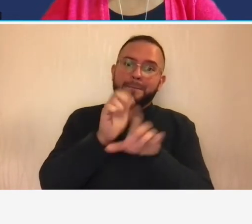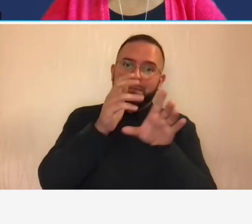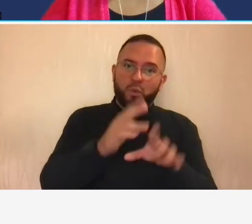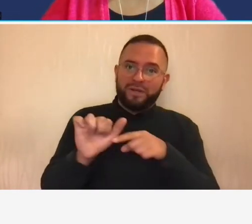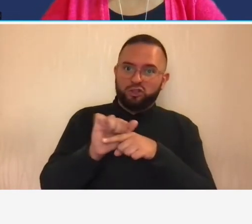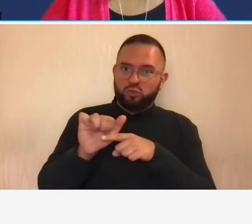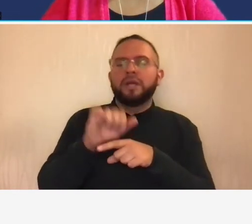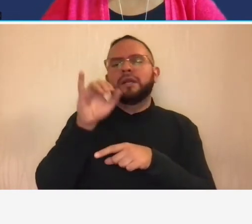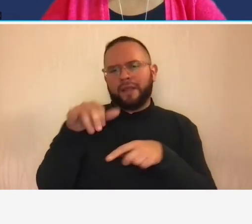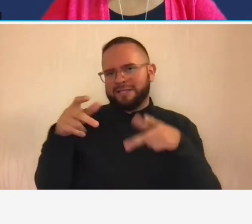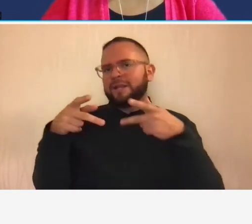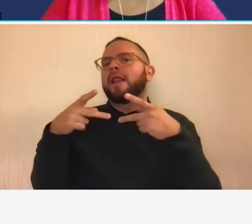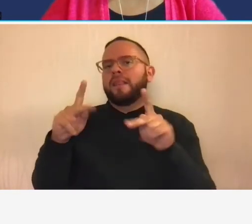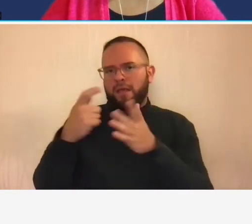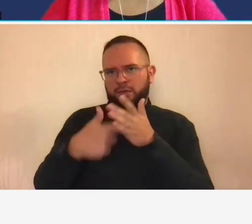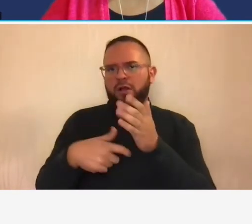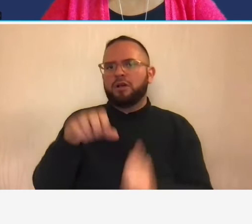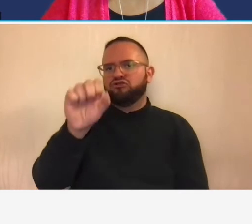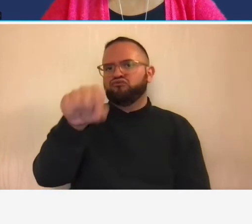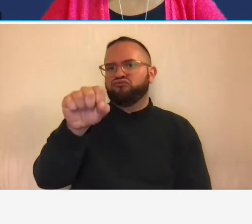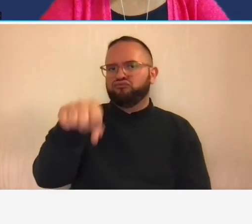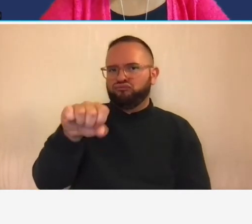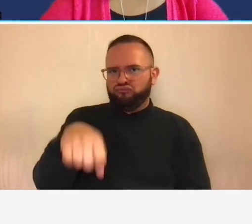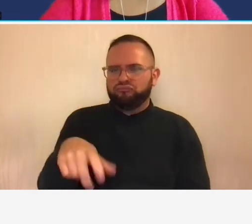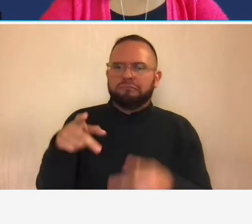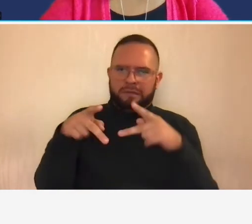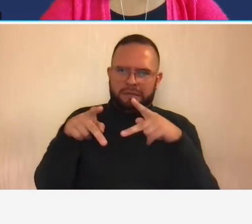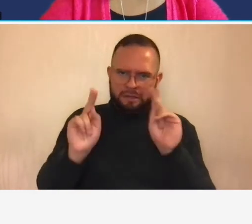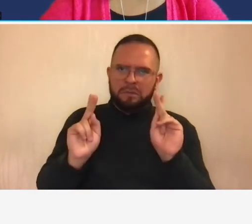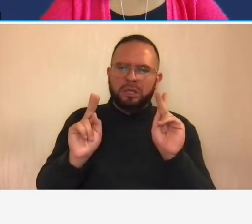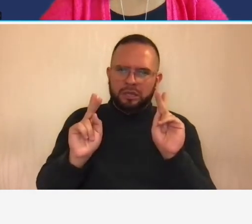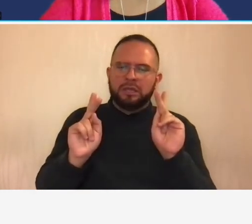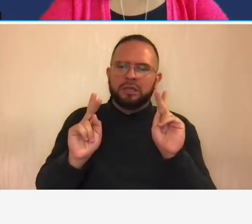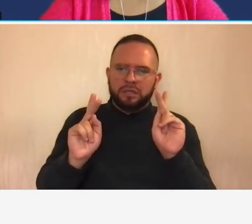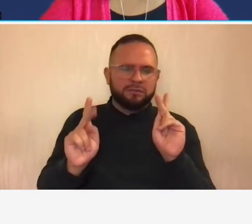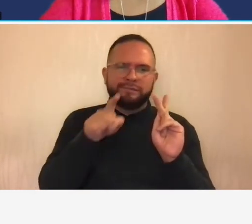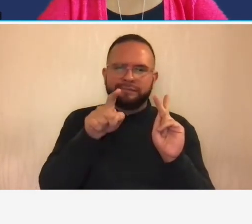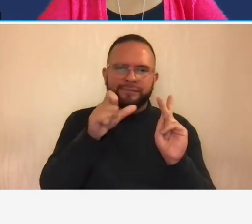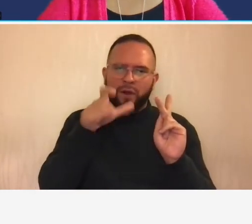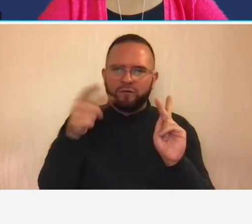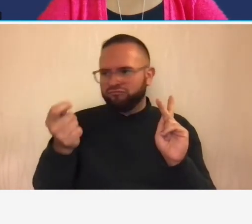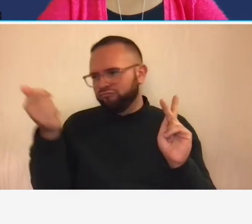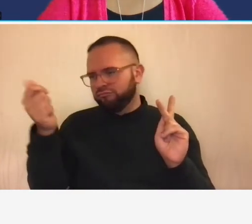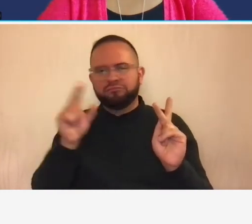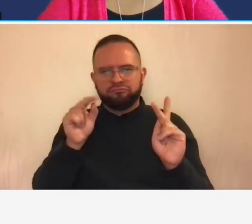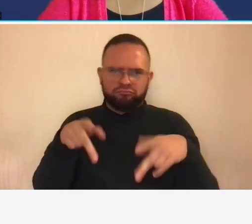the cost principles so that is allowable you don't have to exclude that so um bid and proposal cost